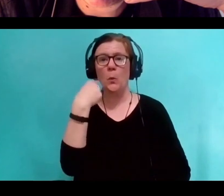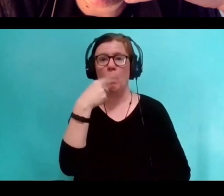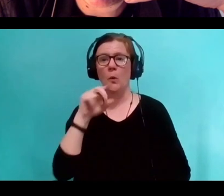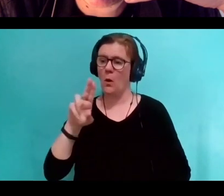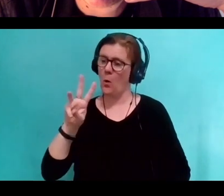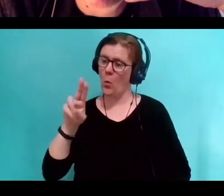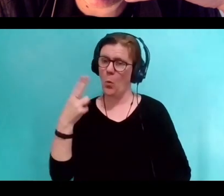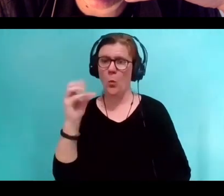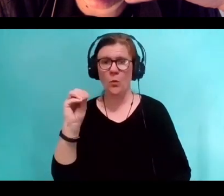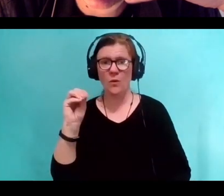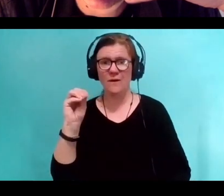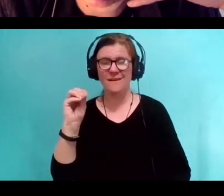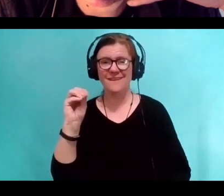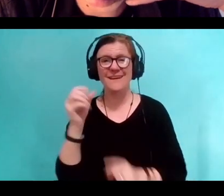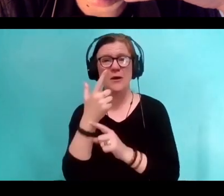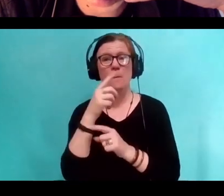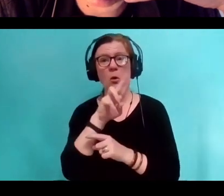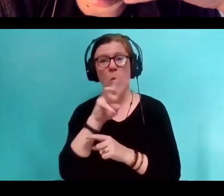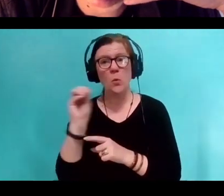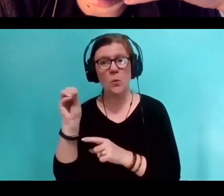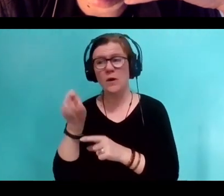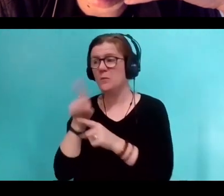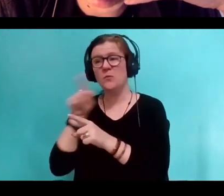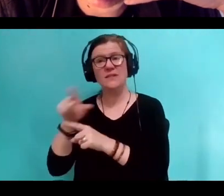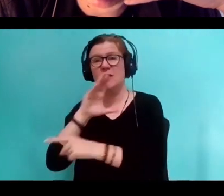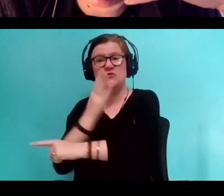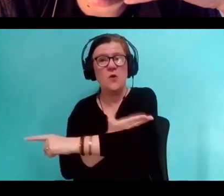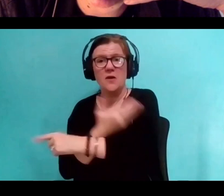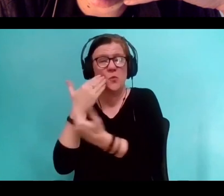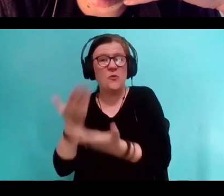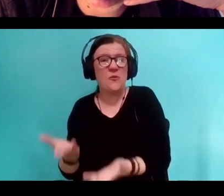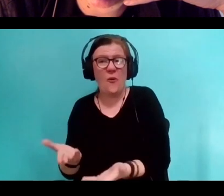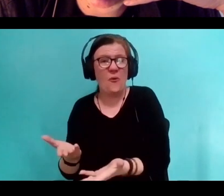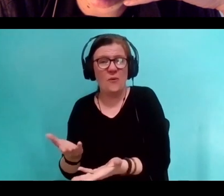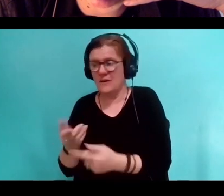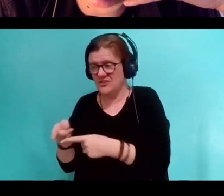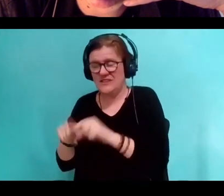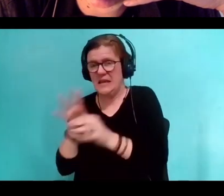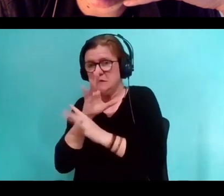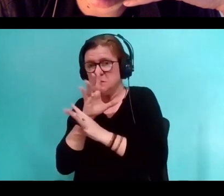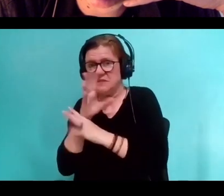because she is not verbal. And I thought a lot about that like it's and embodiment of hoo.